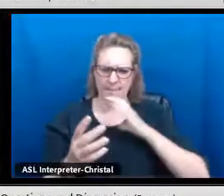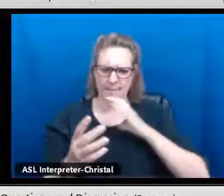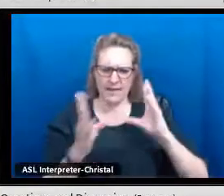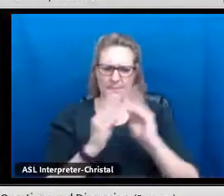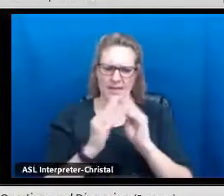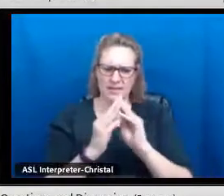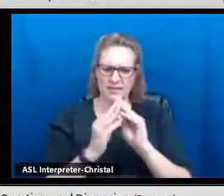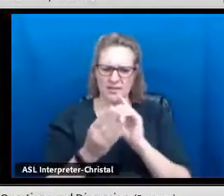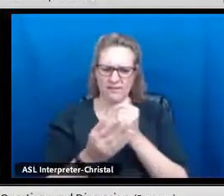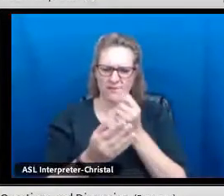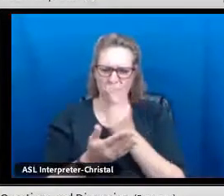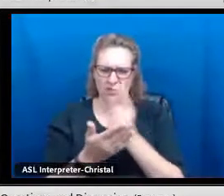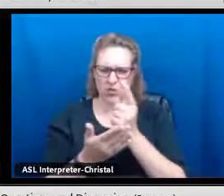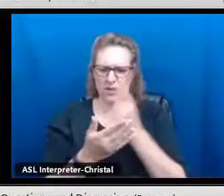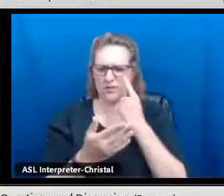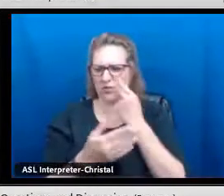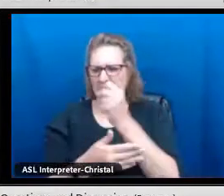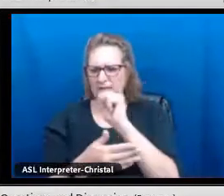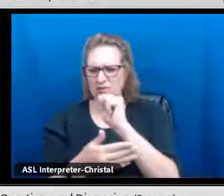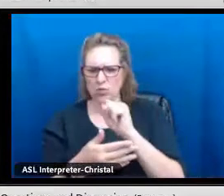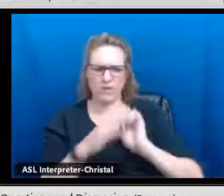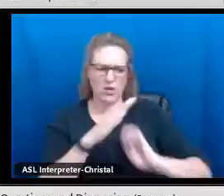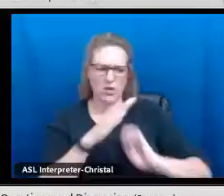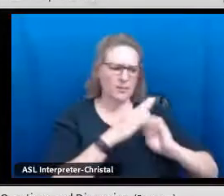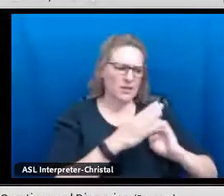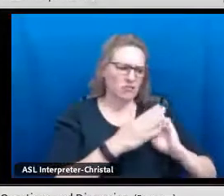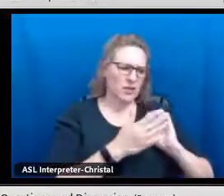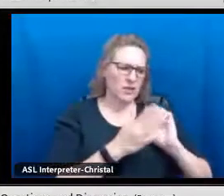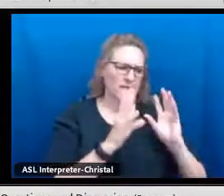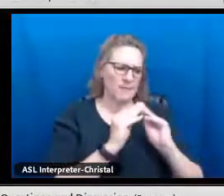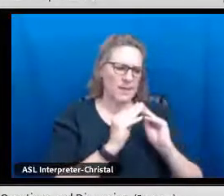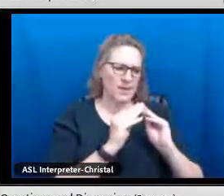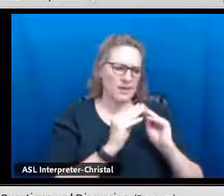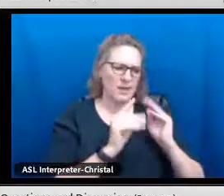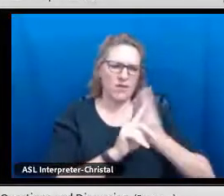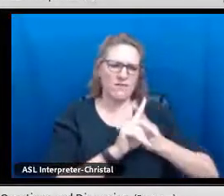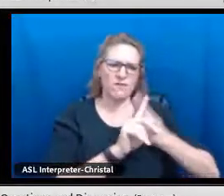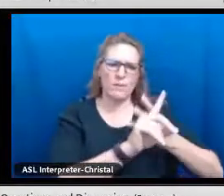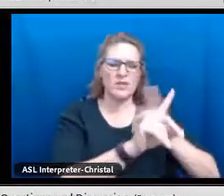That committee meets every couple of weeks for the high school component and for the